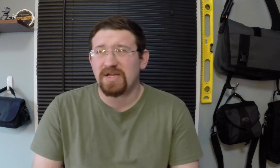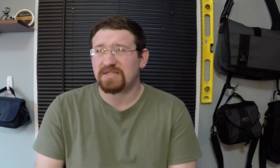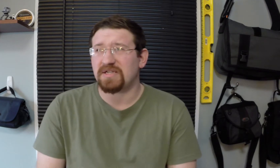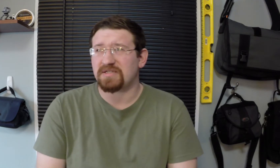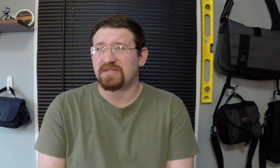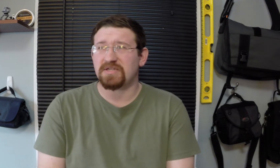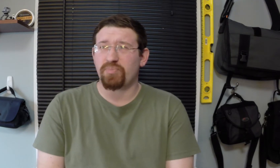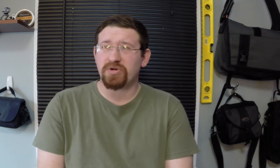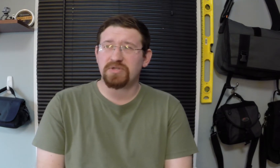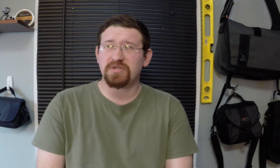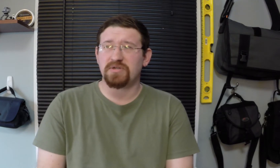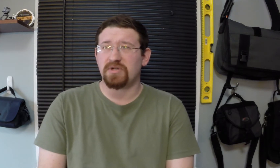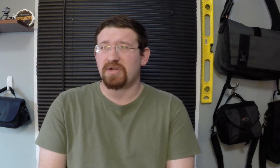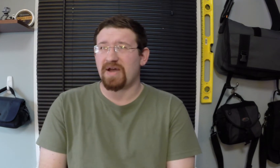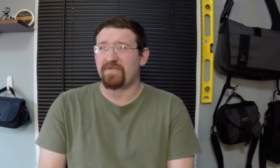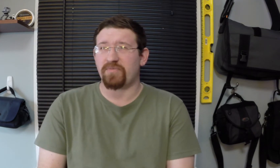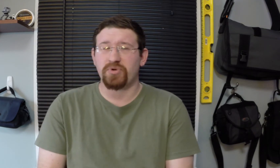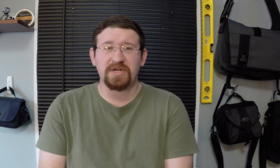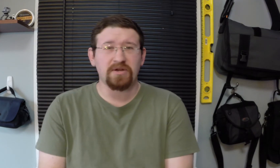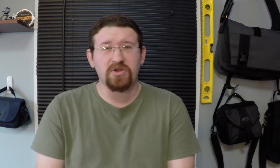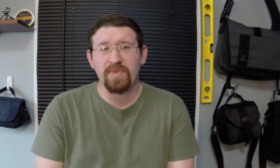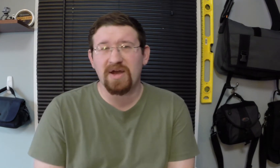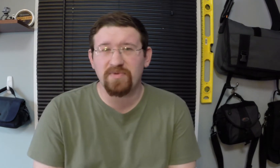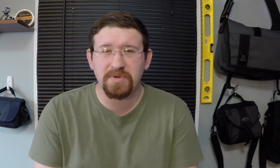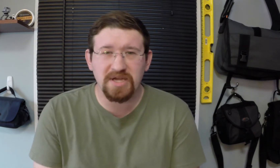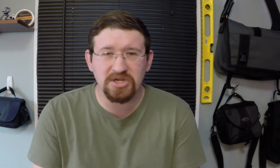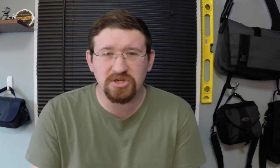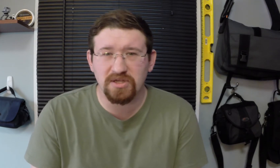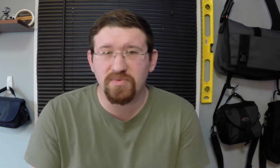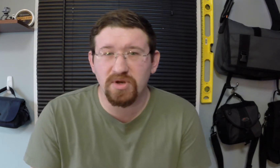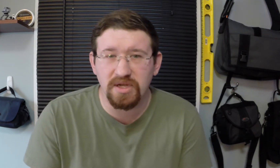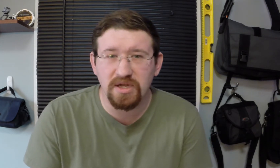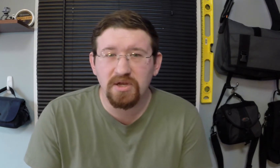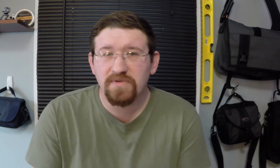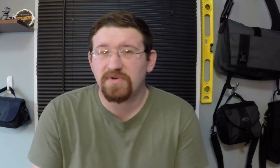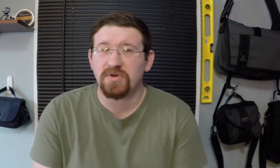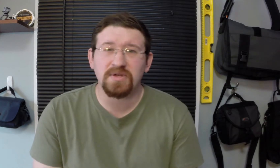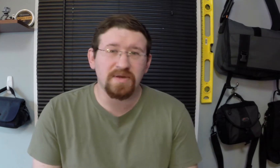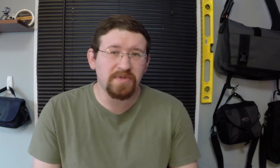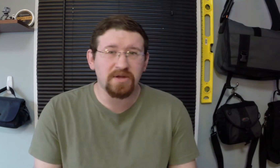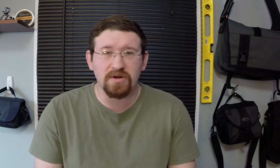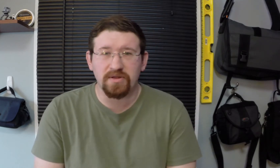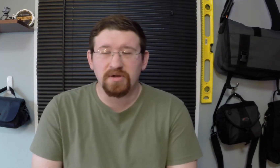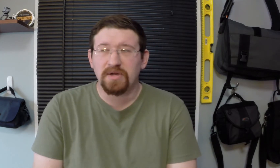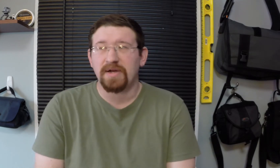for instance, this person could have a bad reputation in the community for doing something or other.